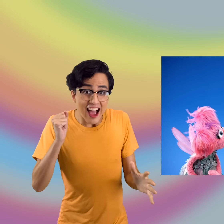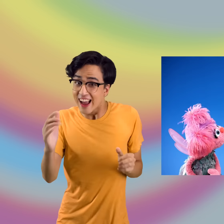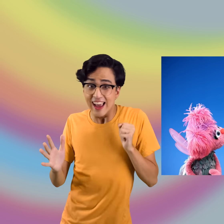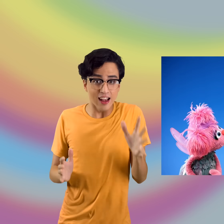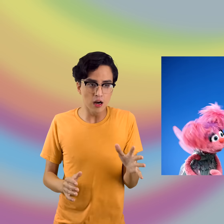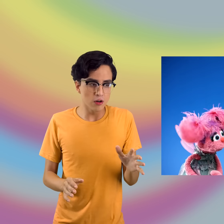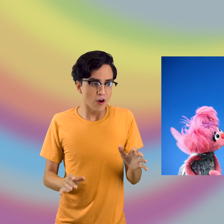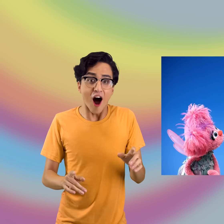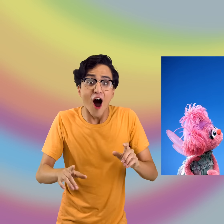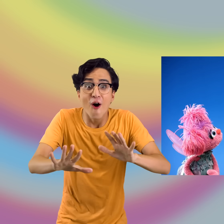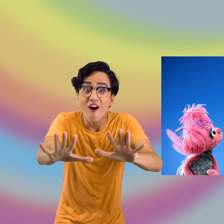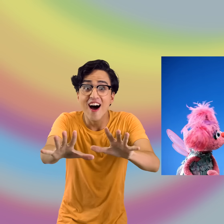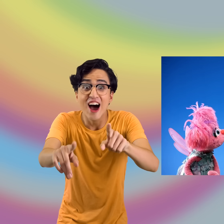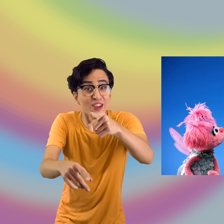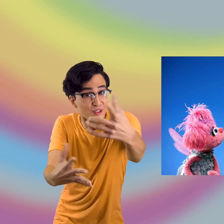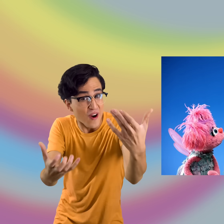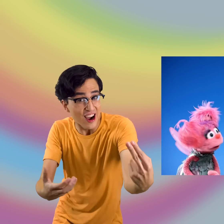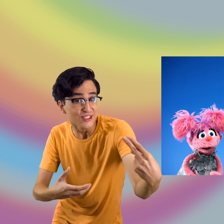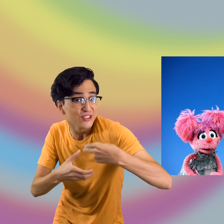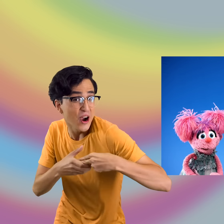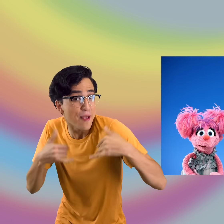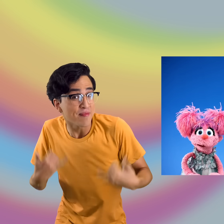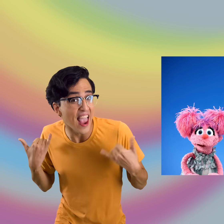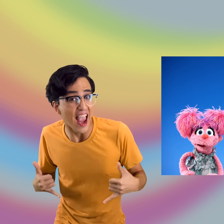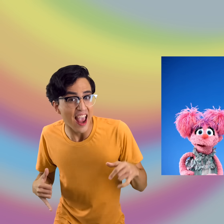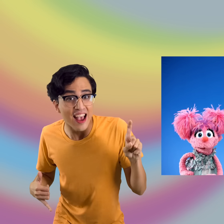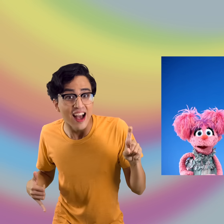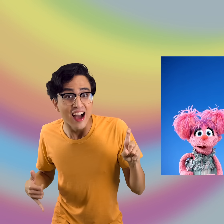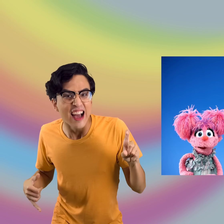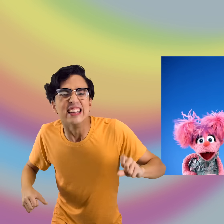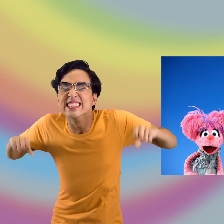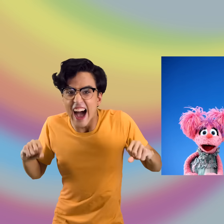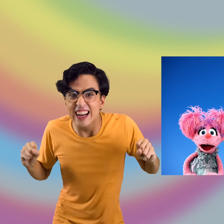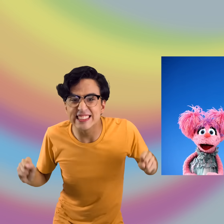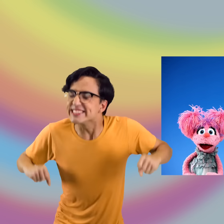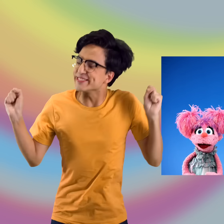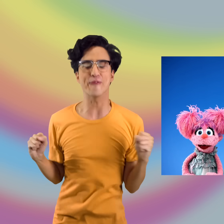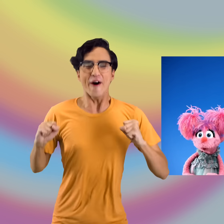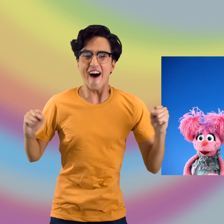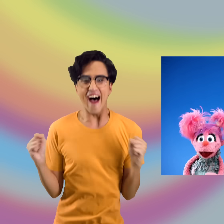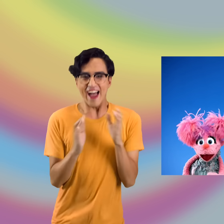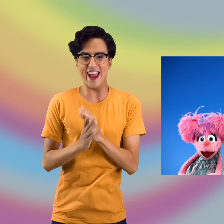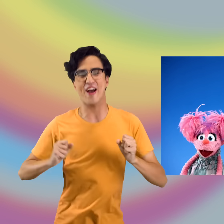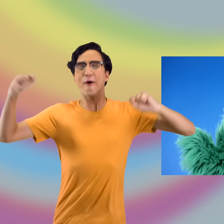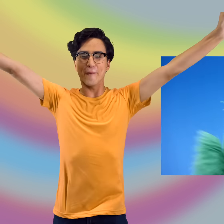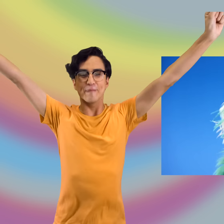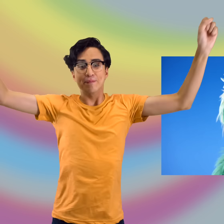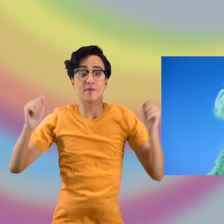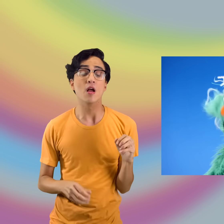Yeah. Would you like to play with us? Oh, yay! OK, OK, OK, OK.